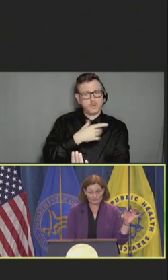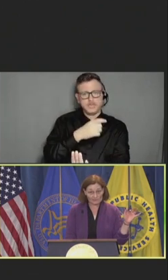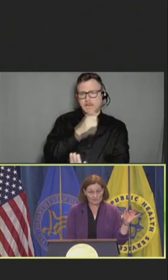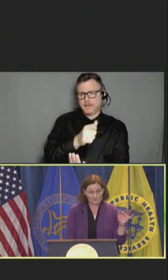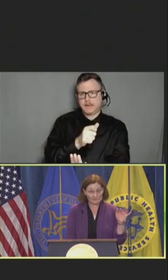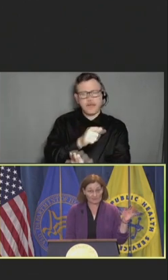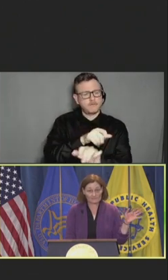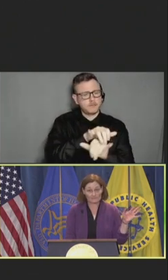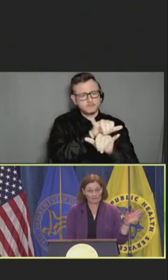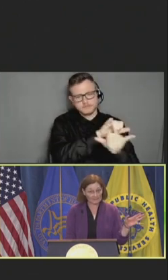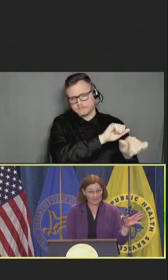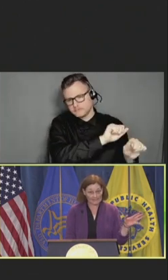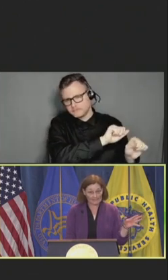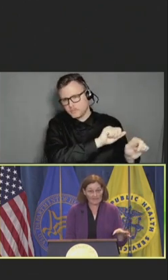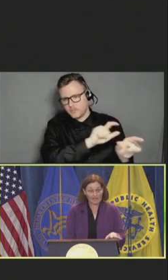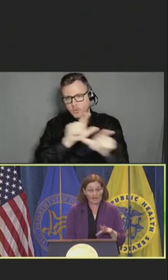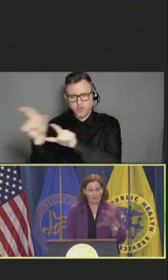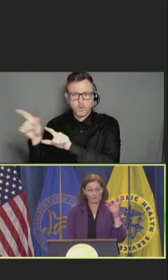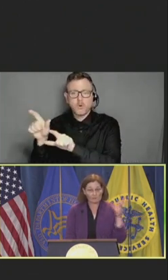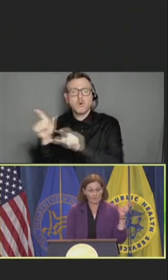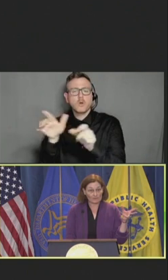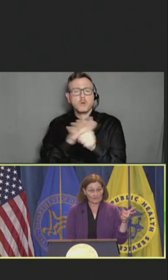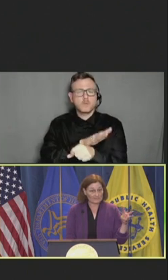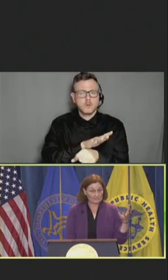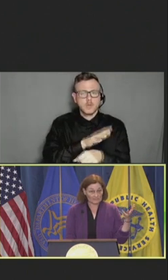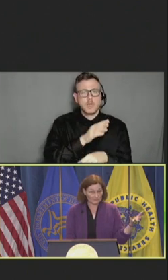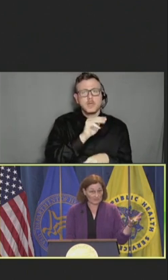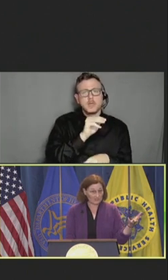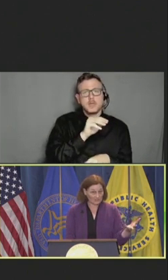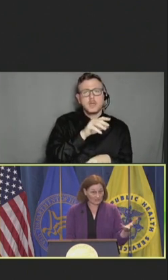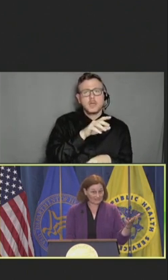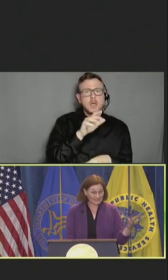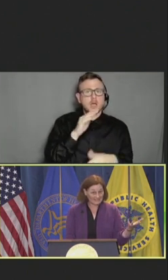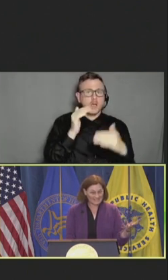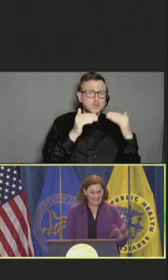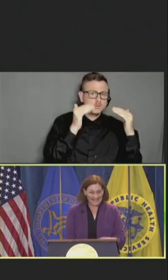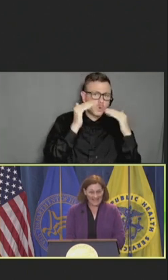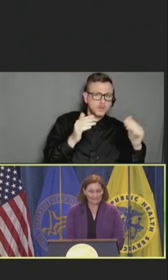for adults in Medicaid. Primarily the traditional adults did not have it.